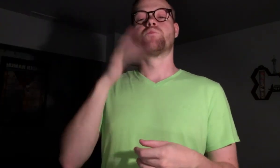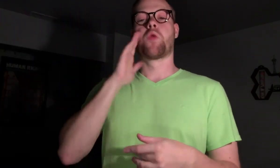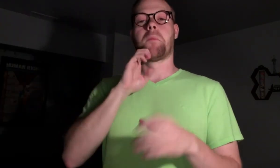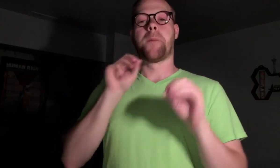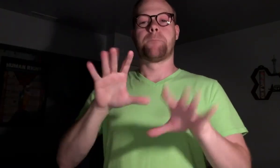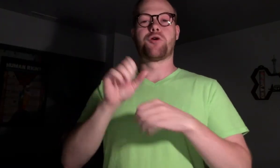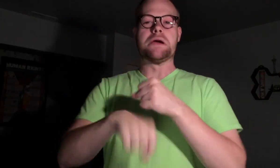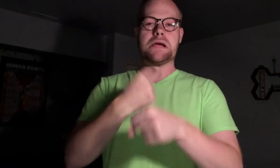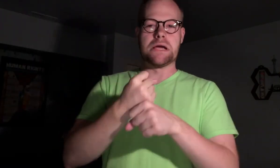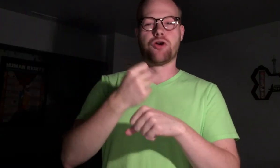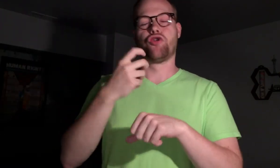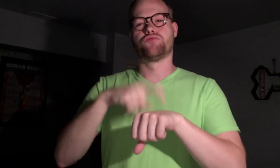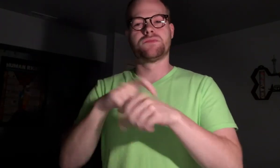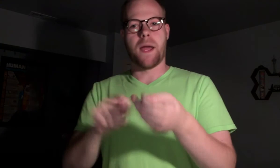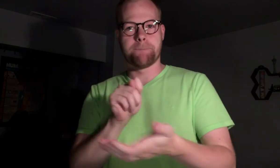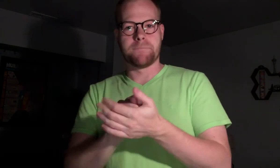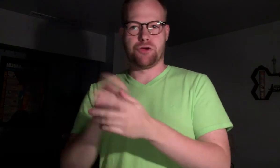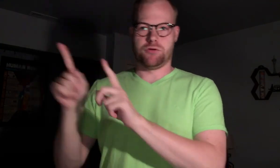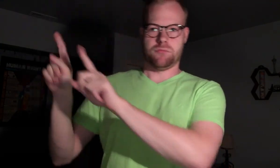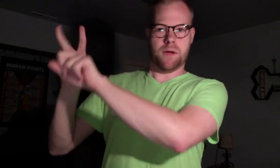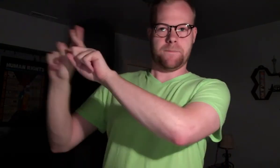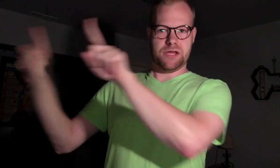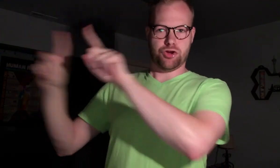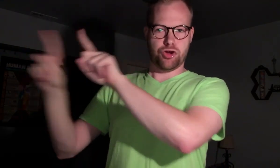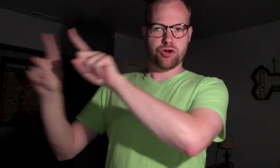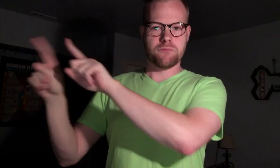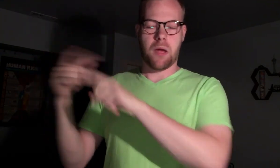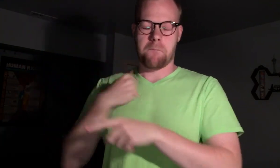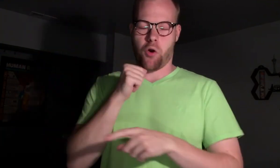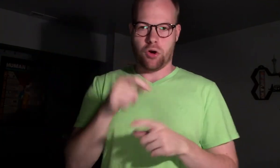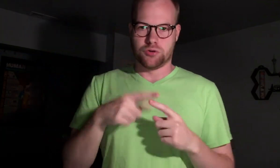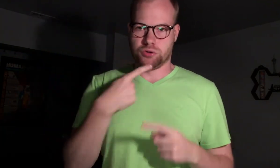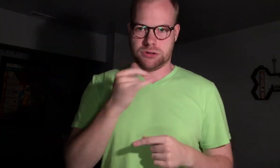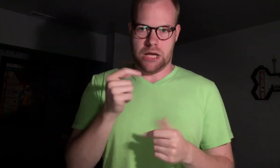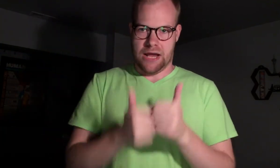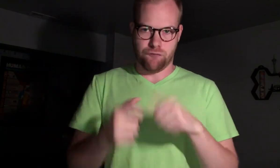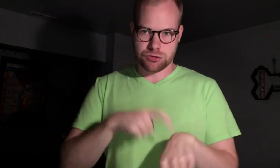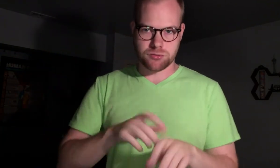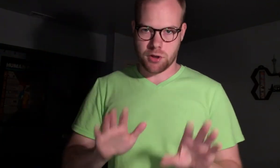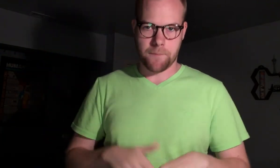I will be putting the year/time period in the corner, I’m not going to say it every time.